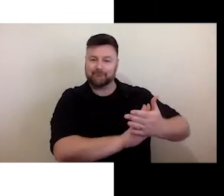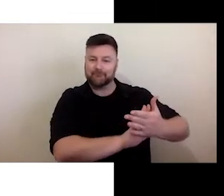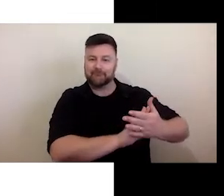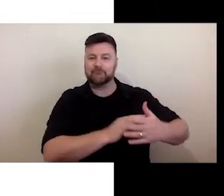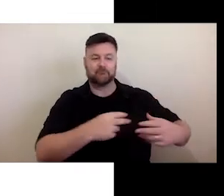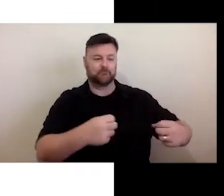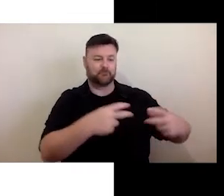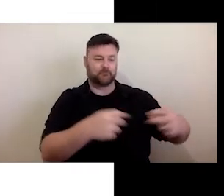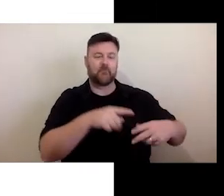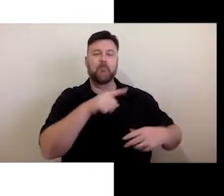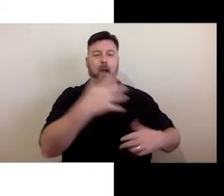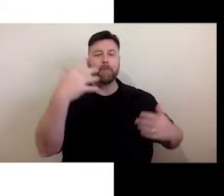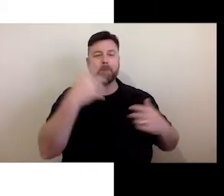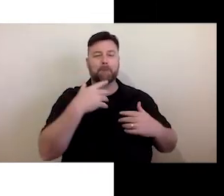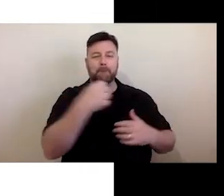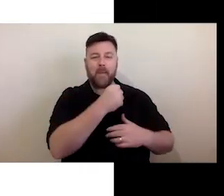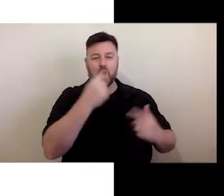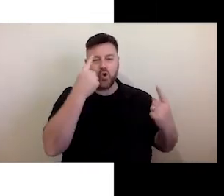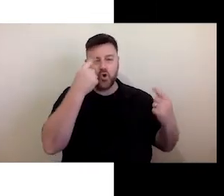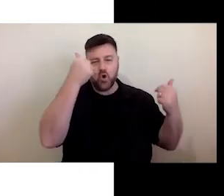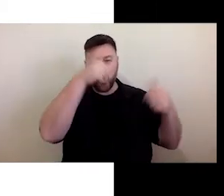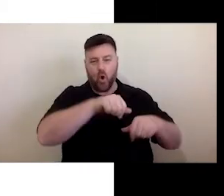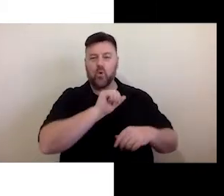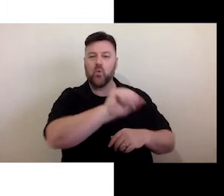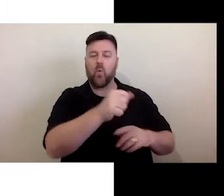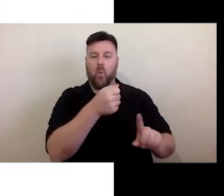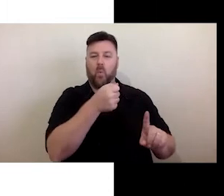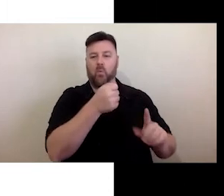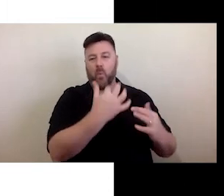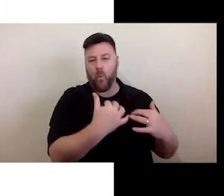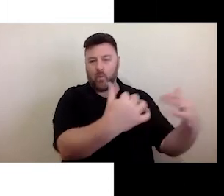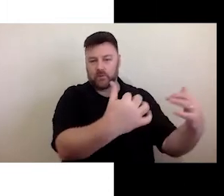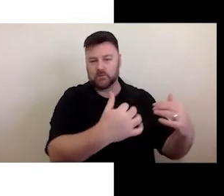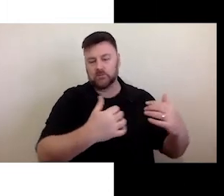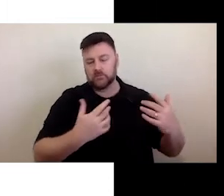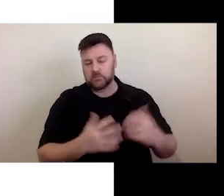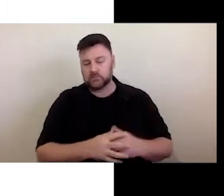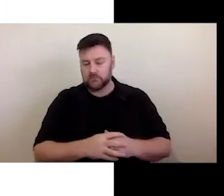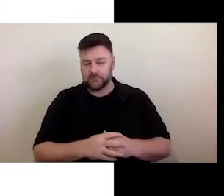audience and know how it's going to affect your audience. So if you're,